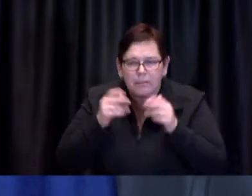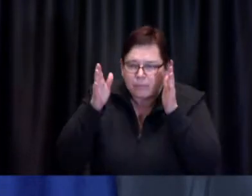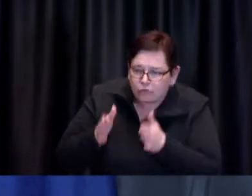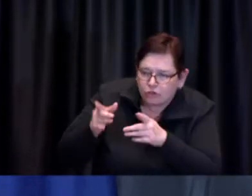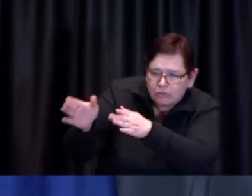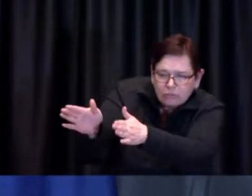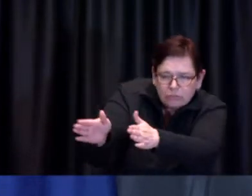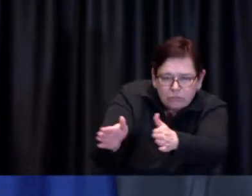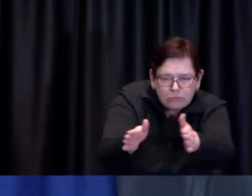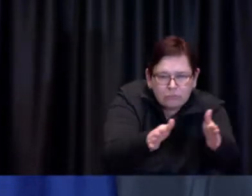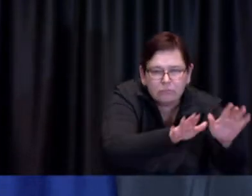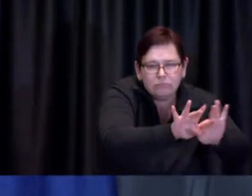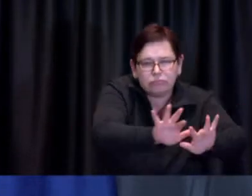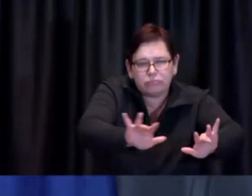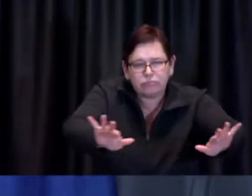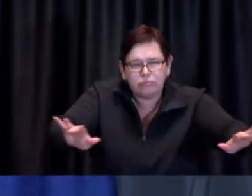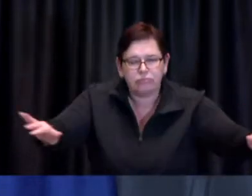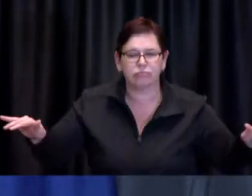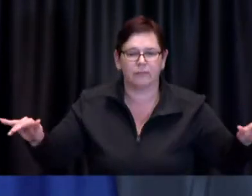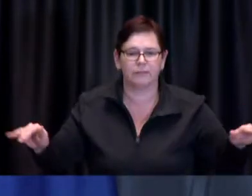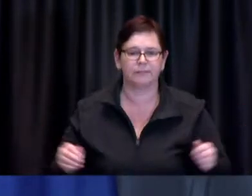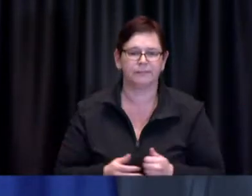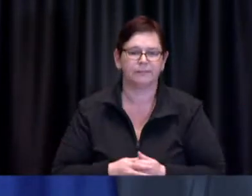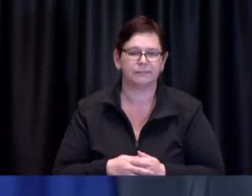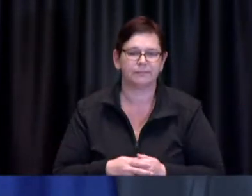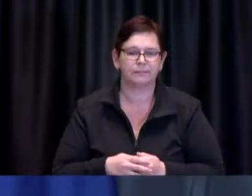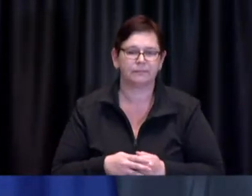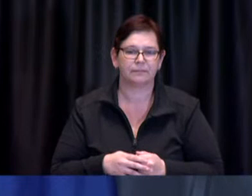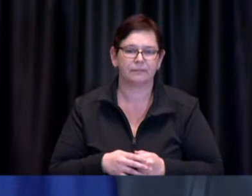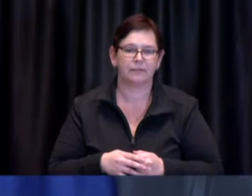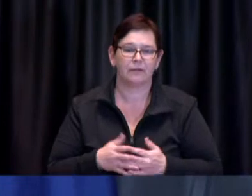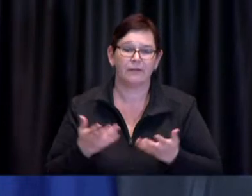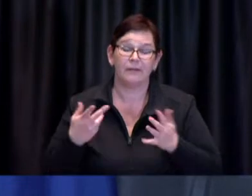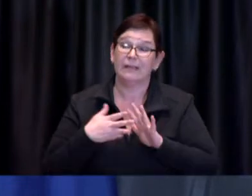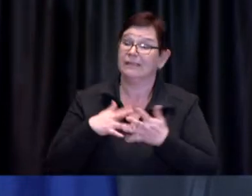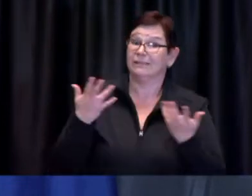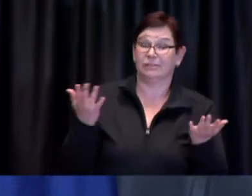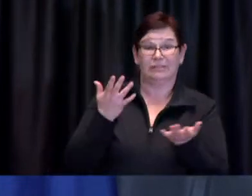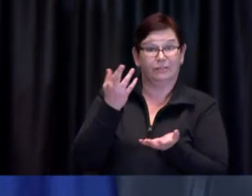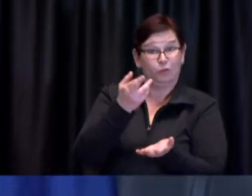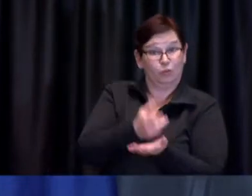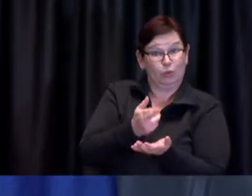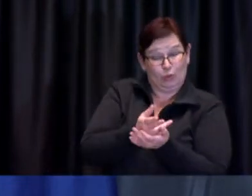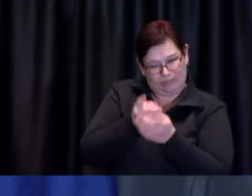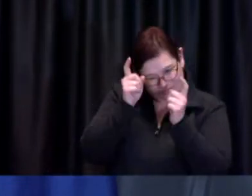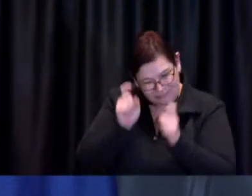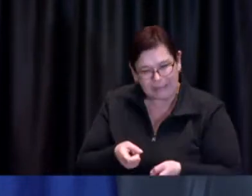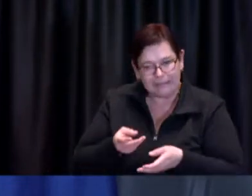This initiative will quite properly place extra resources and a different approach in neighbourhoods and communities